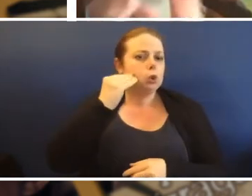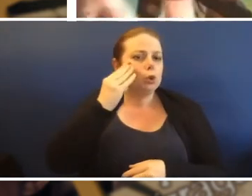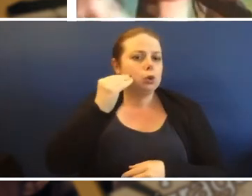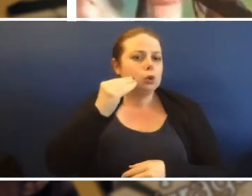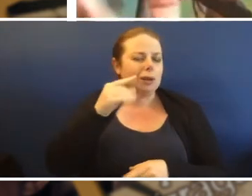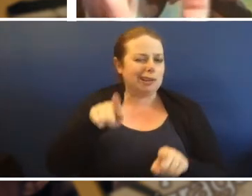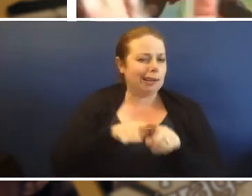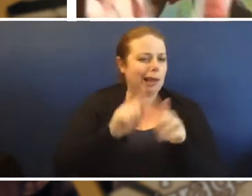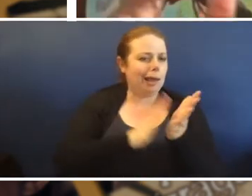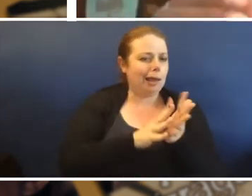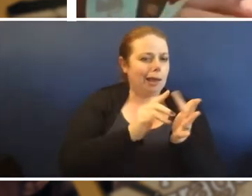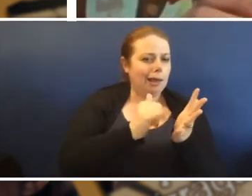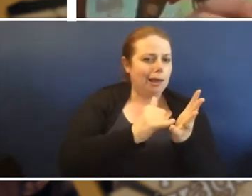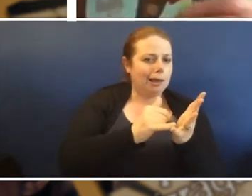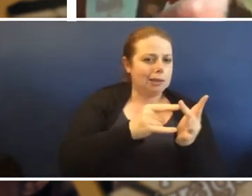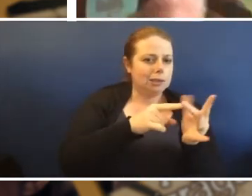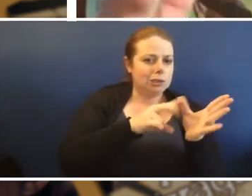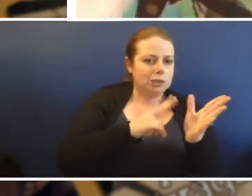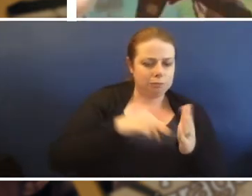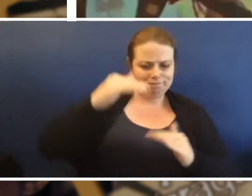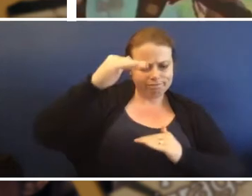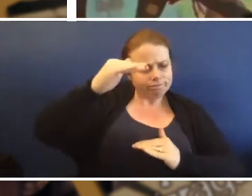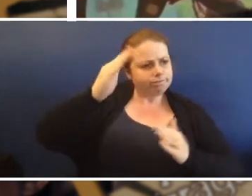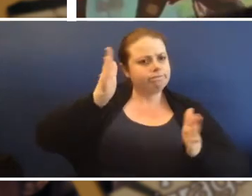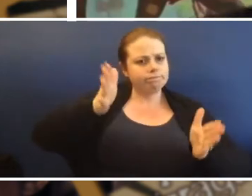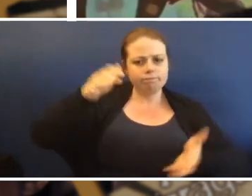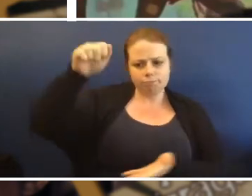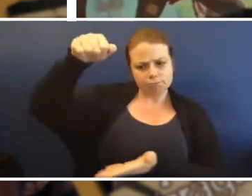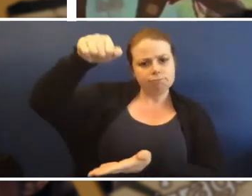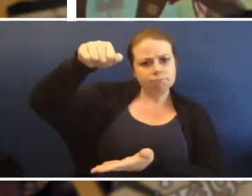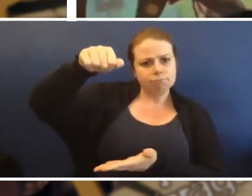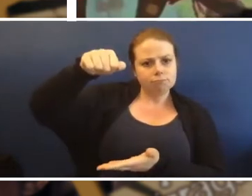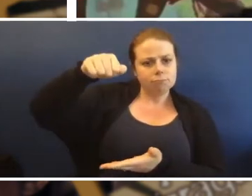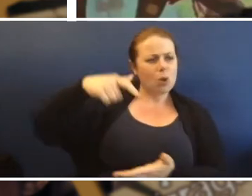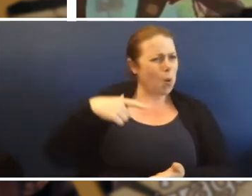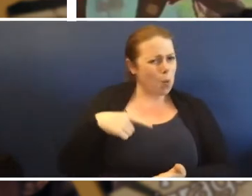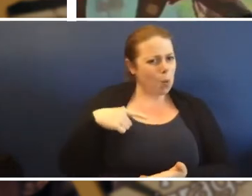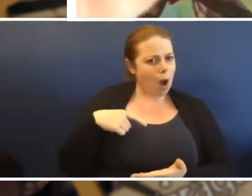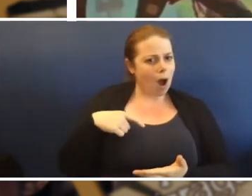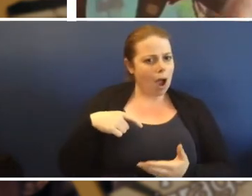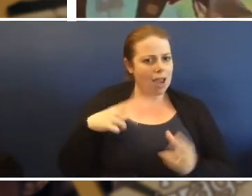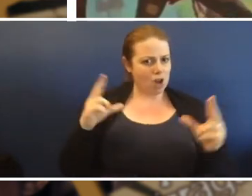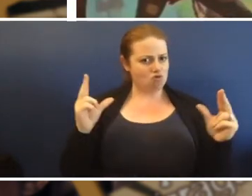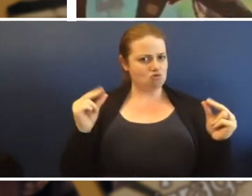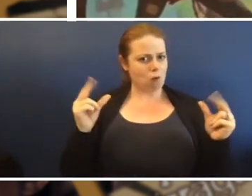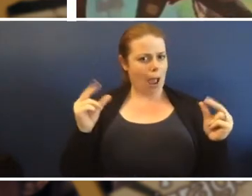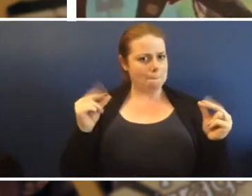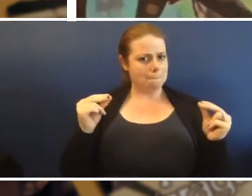a passion bag and I'd have it about probably that big because I'm going to put my crabs in